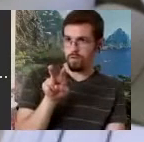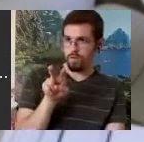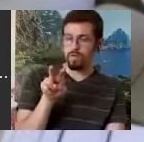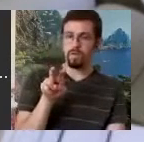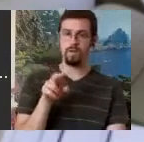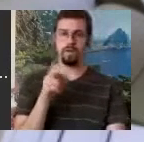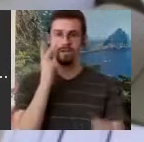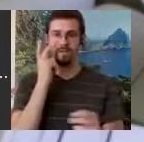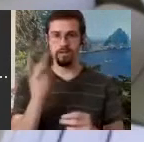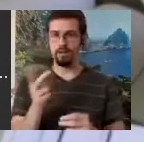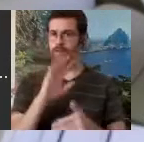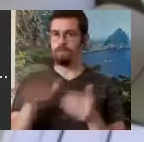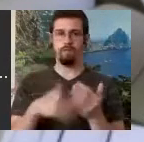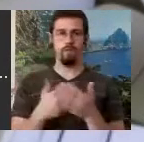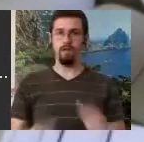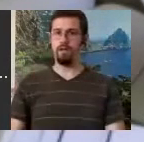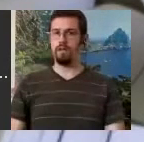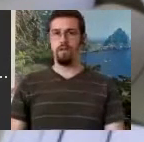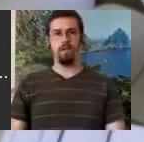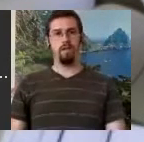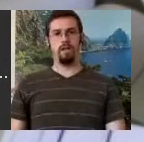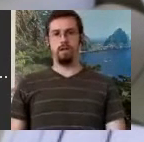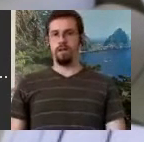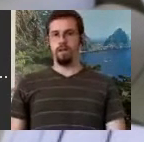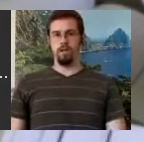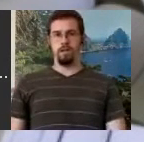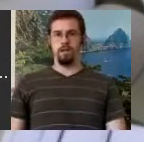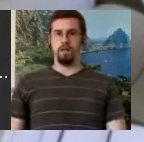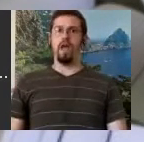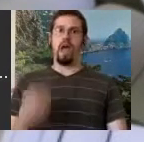tell me, I know! I ought to keep it more organized, but I want to find them and